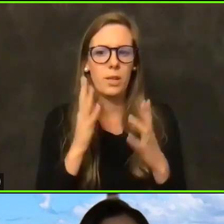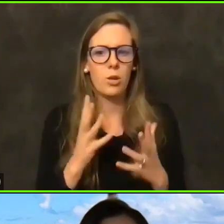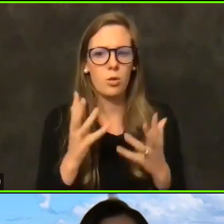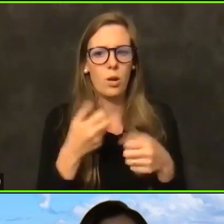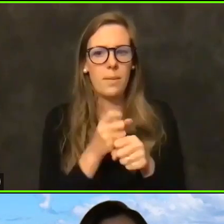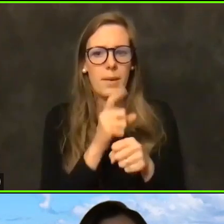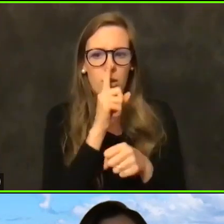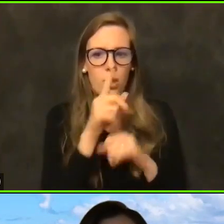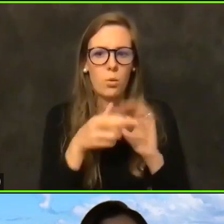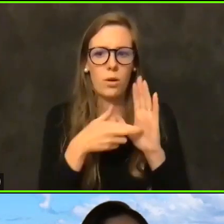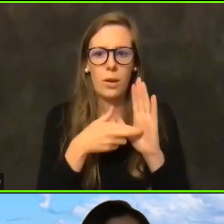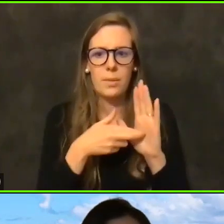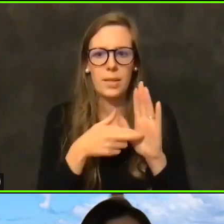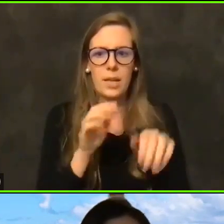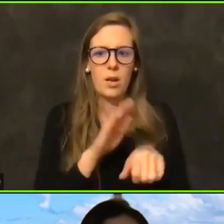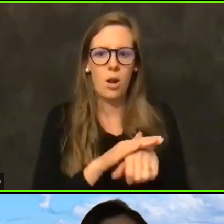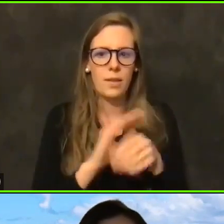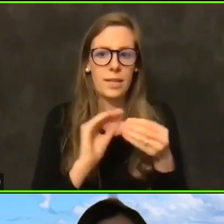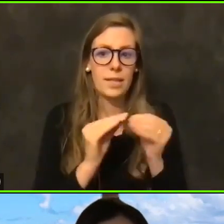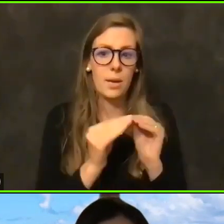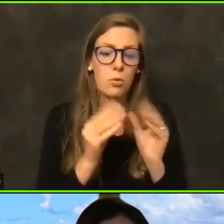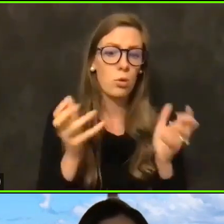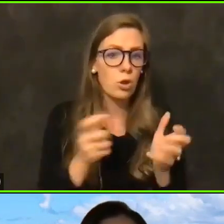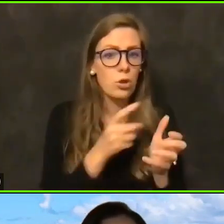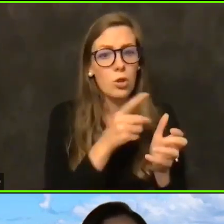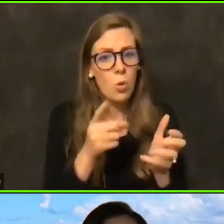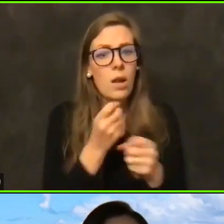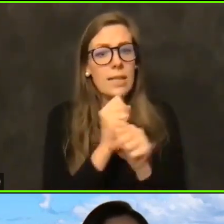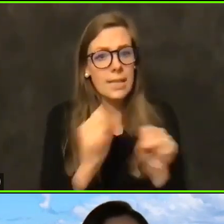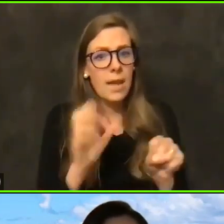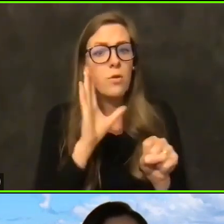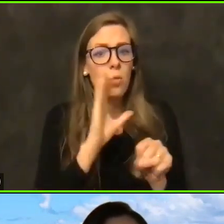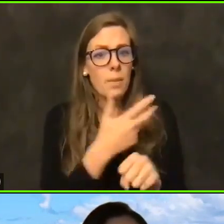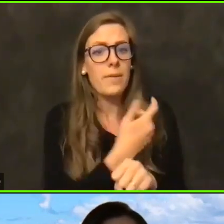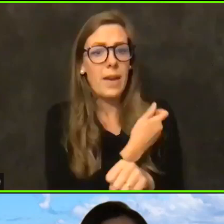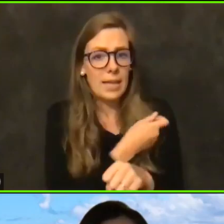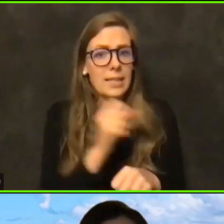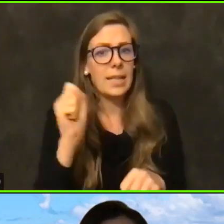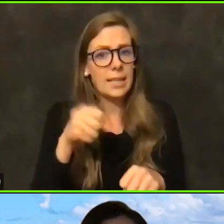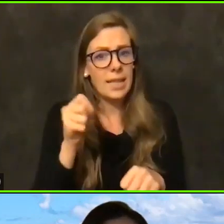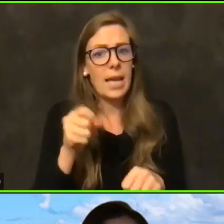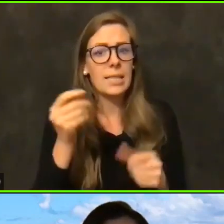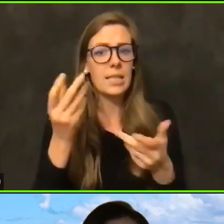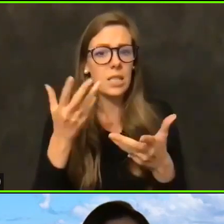And encouraging that you are getting vaccinated. You are safe. We are. This is information that's sticking with us.